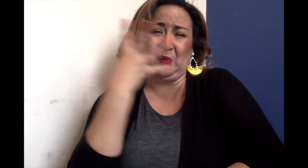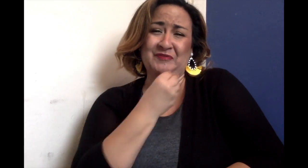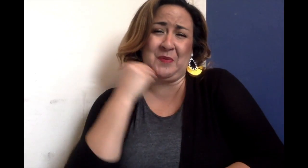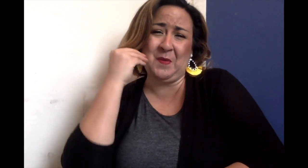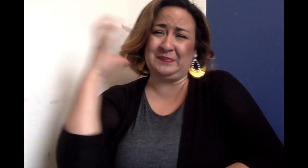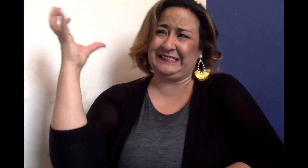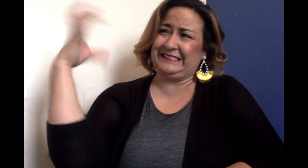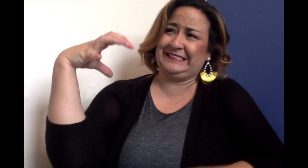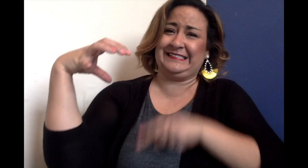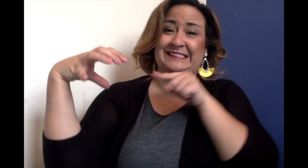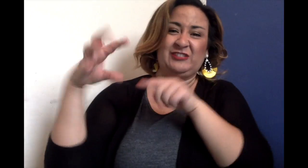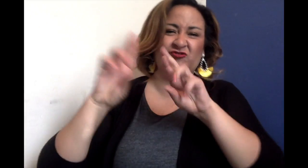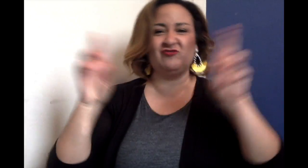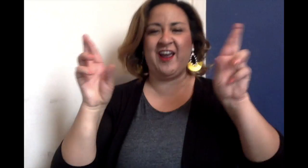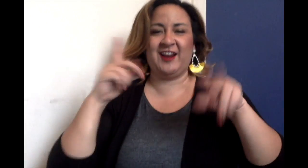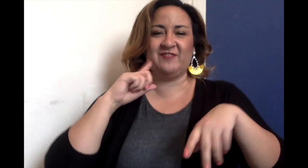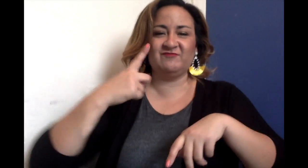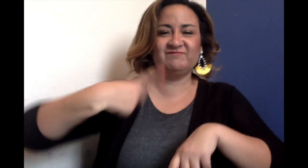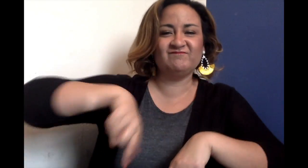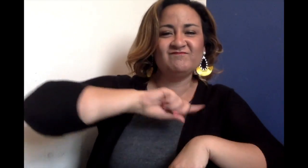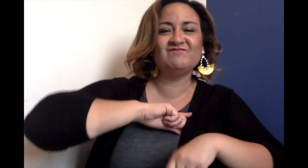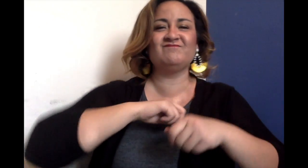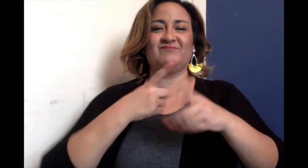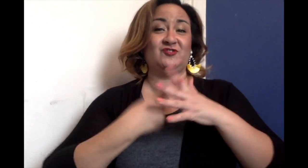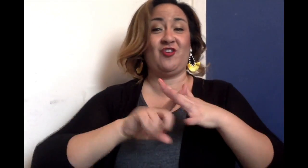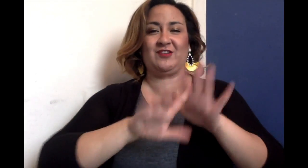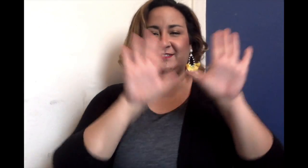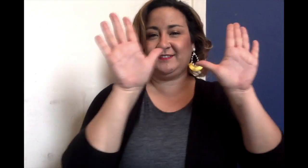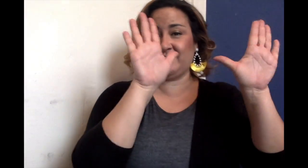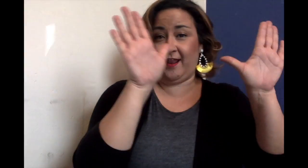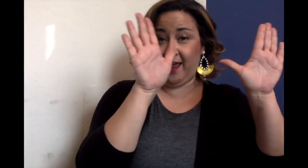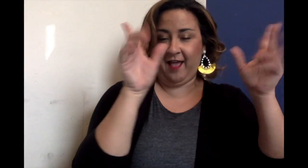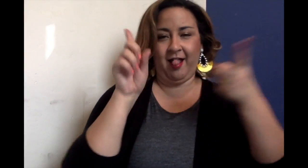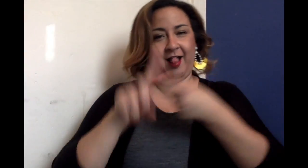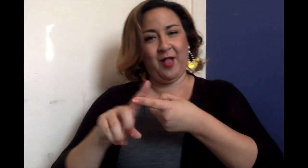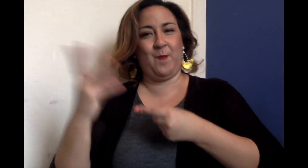where we have a beautiful house reserved for us, starting Sunday until Wednesday morning.